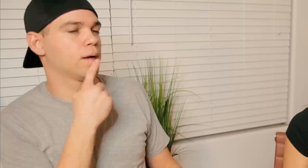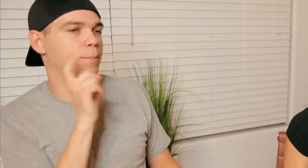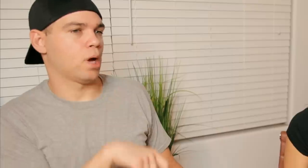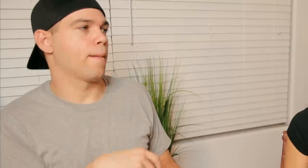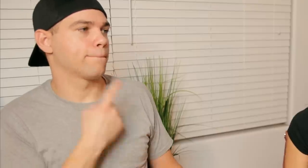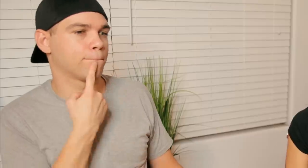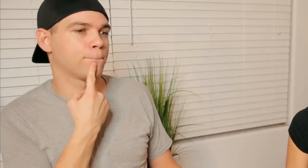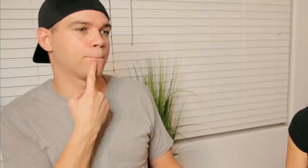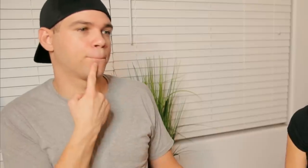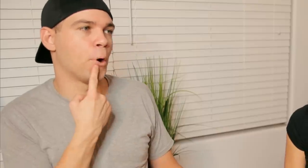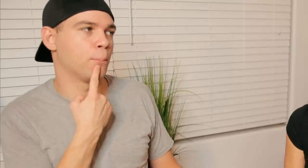Must do this